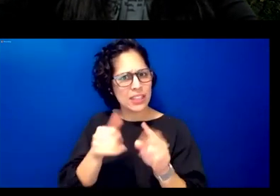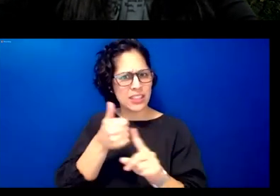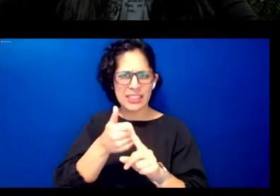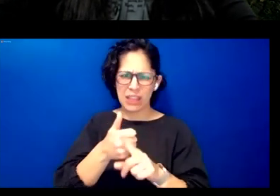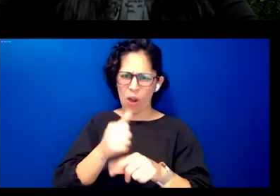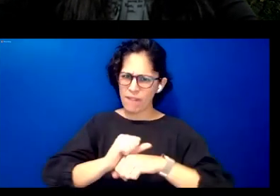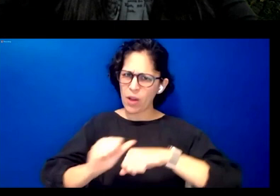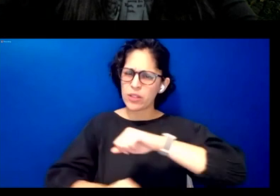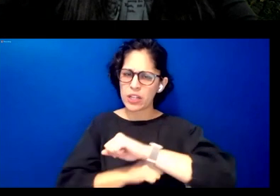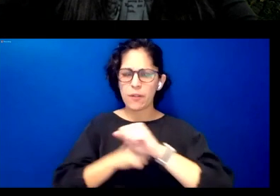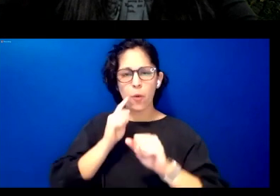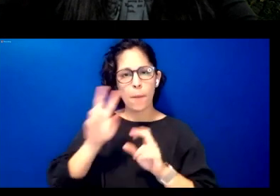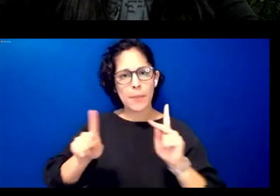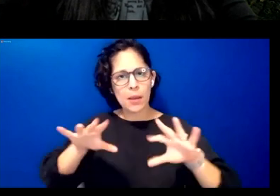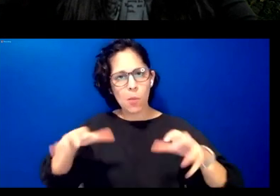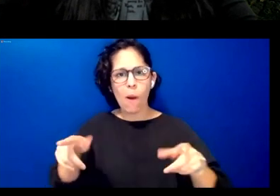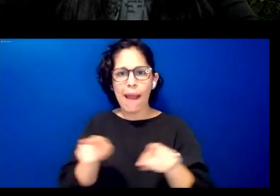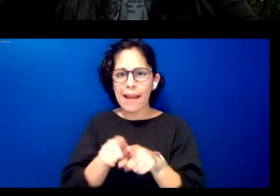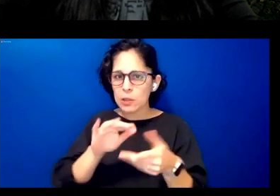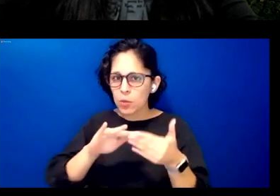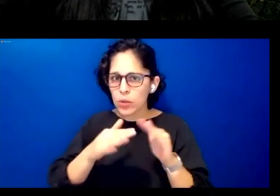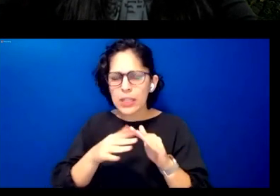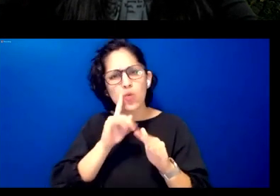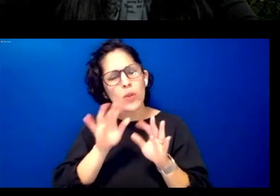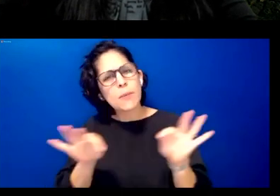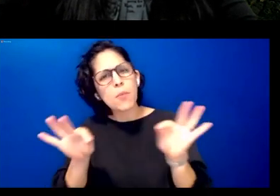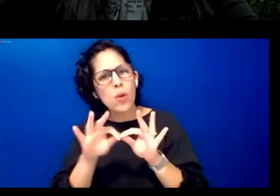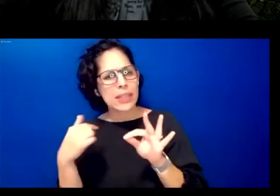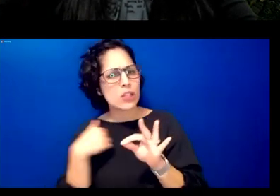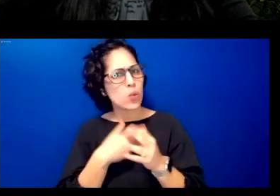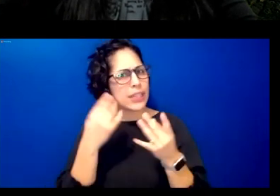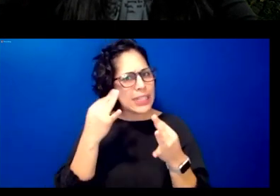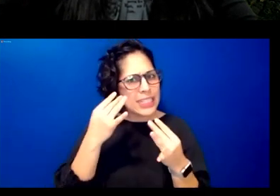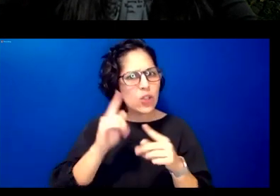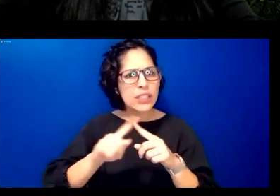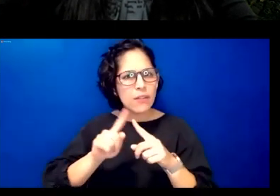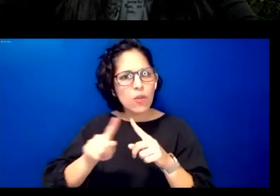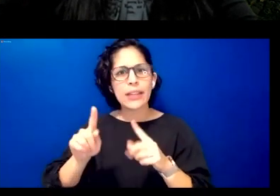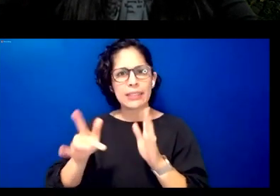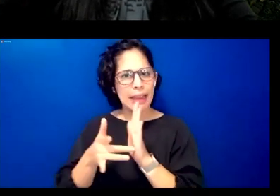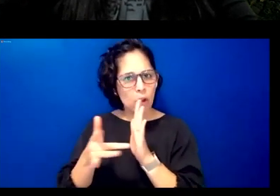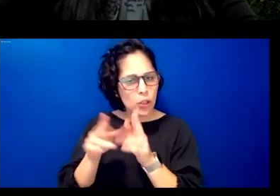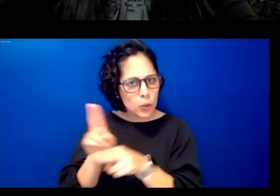is important as we engage with various digital tools and digital technology we know that